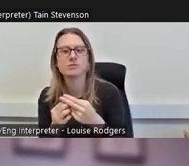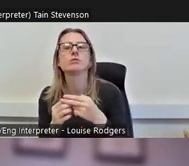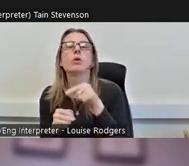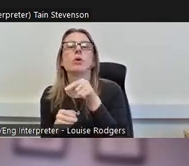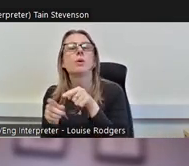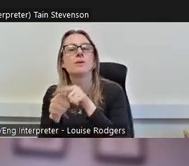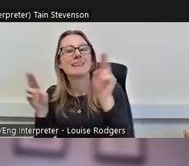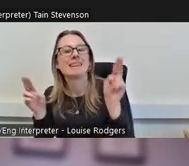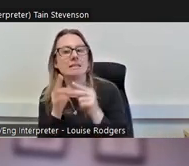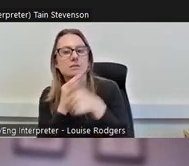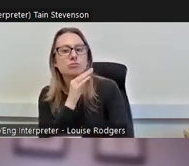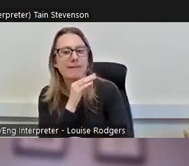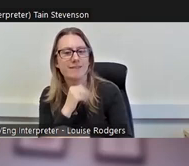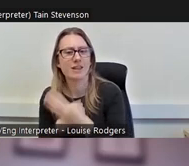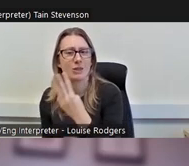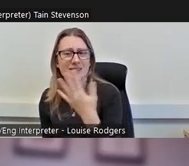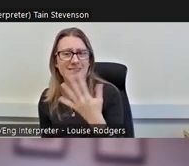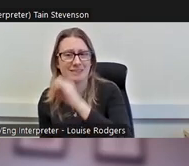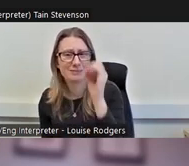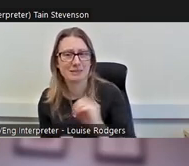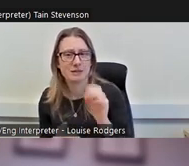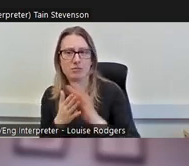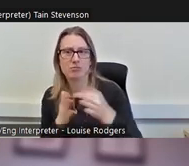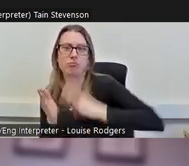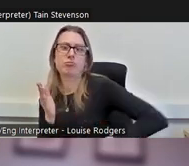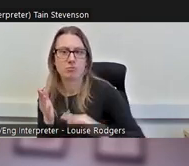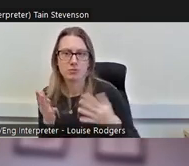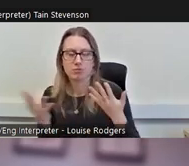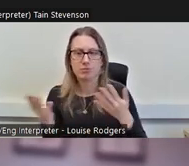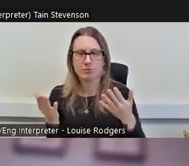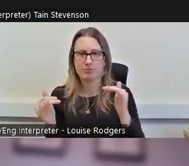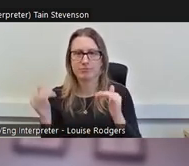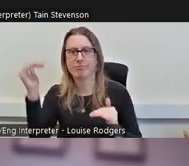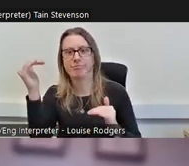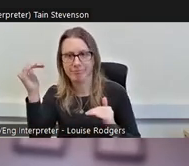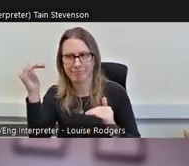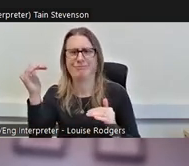volunteers are coming from the least deprived backgrounds in Scotland. Ideally, if everything